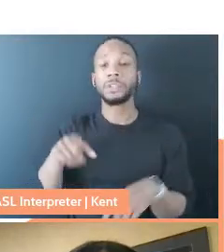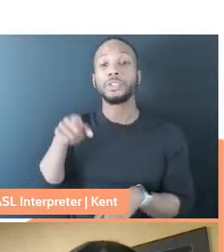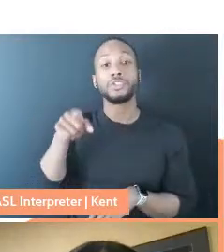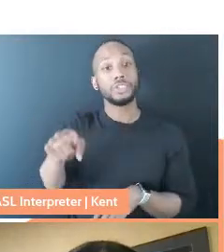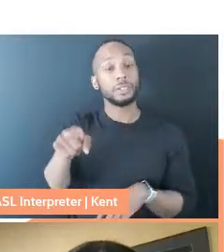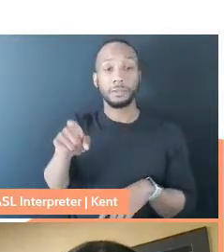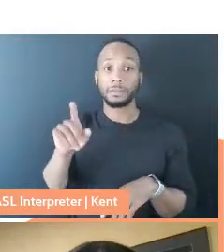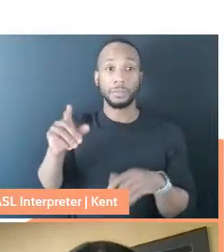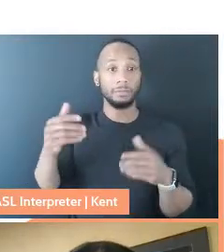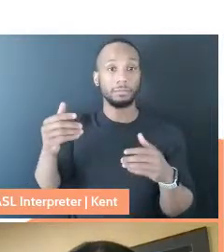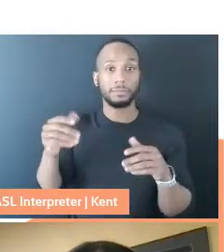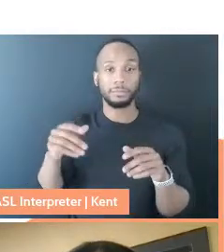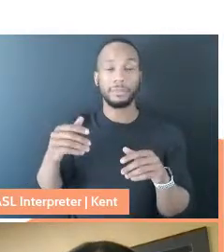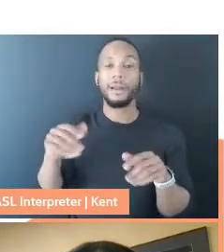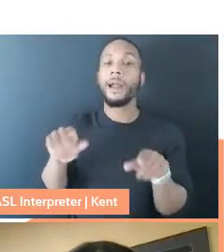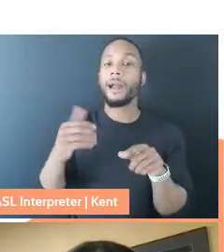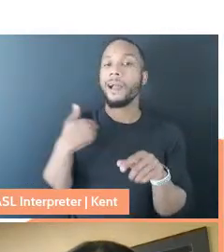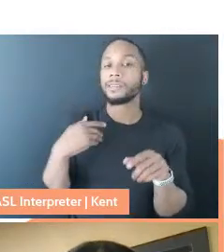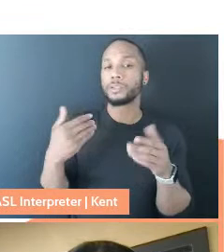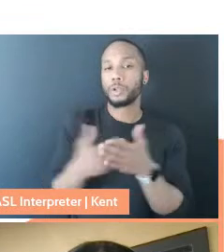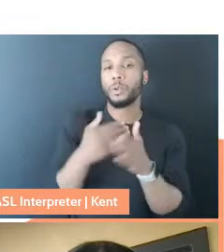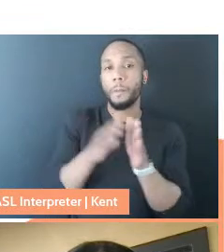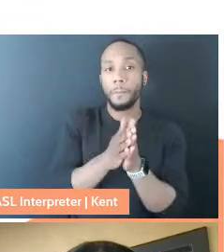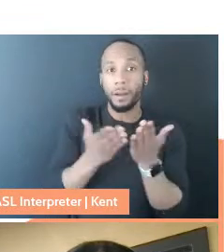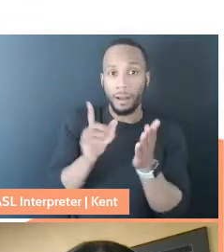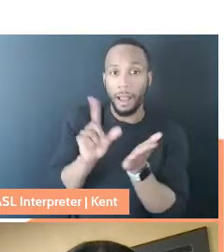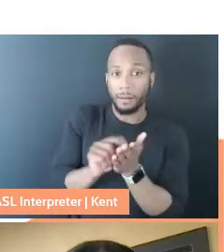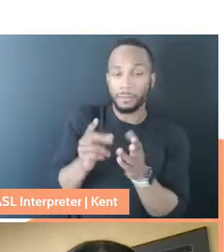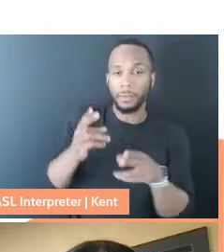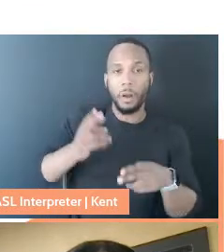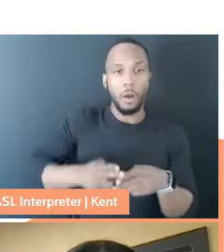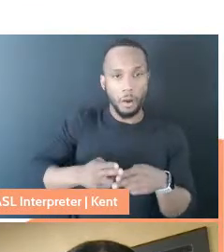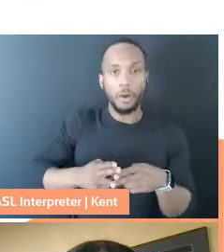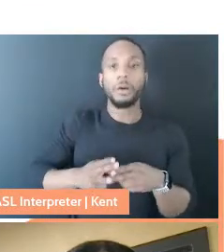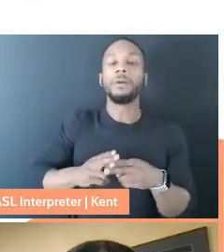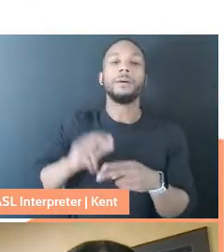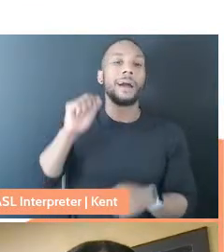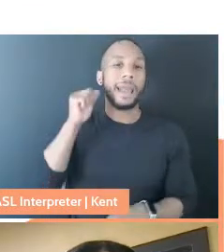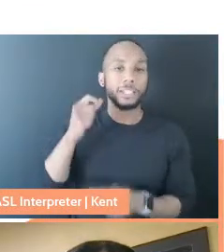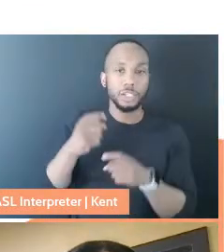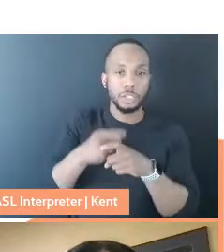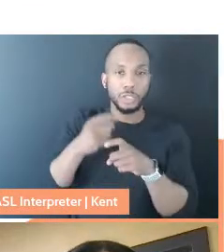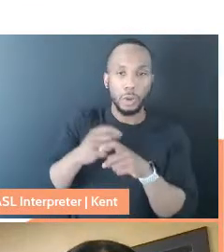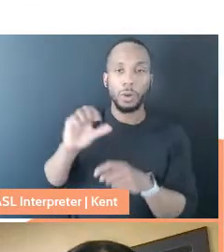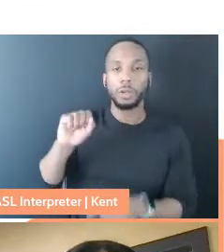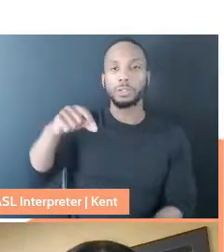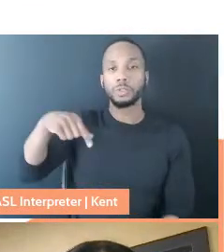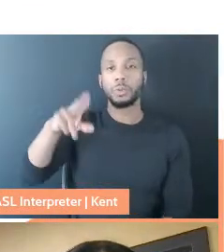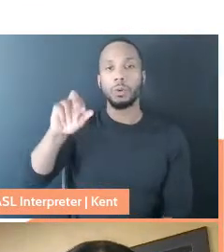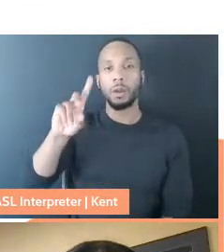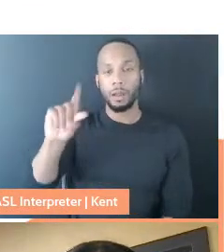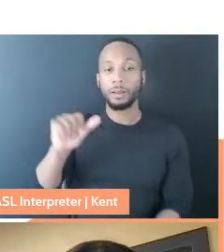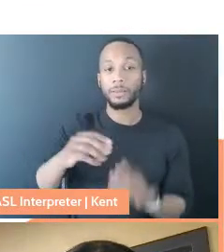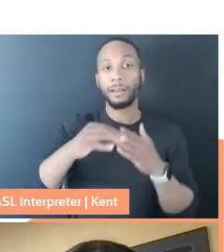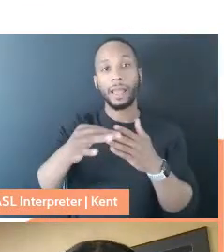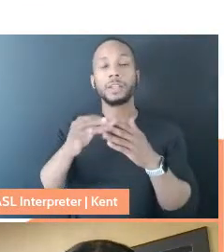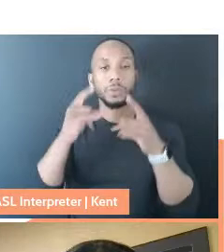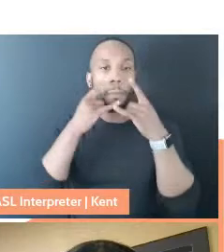new book out called Auntie Sewing Squad Guide to Mask Making, Radical Care, and Racial Justice.